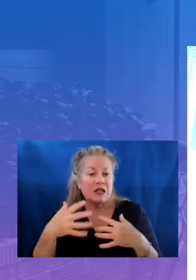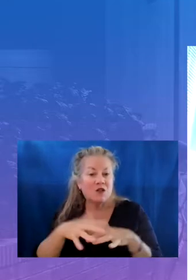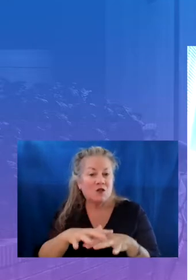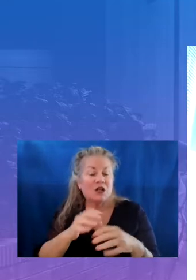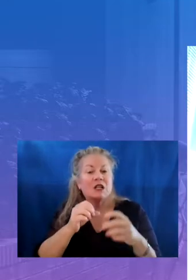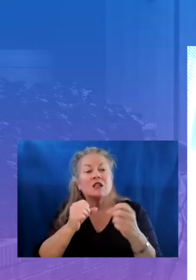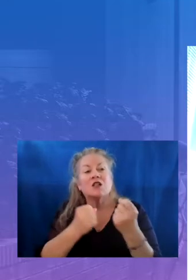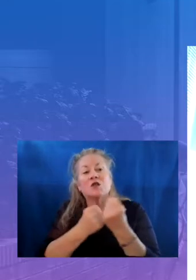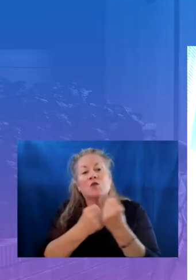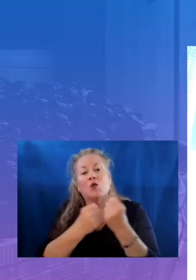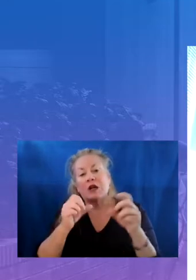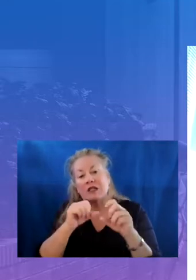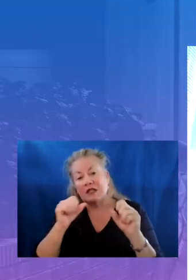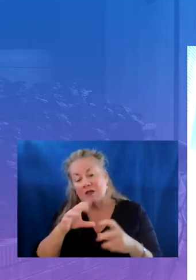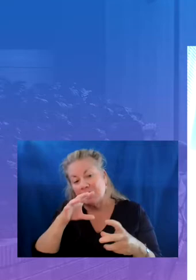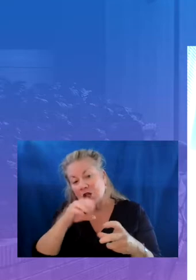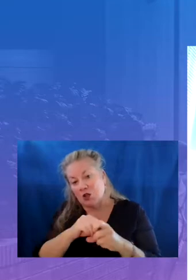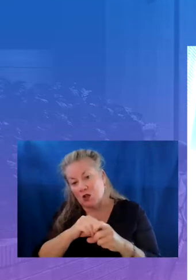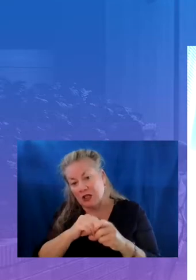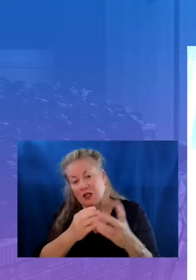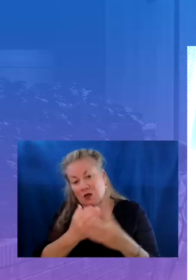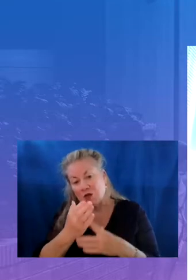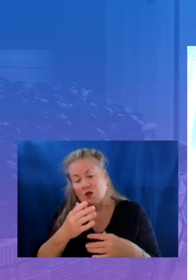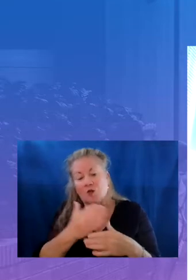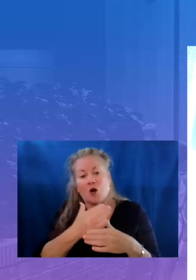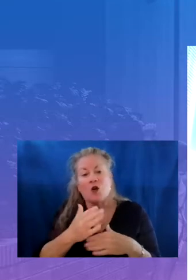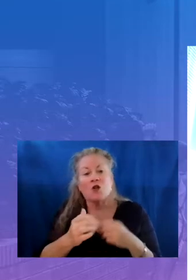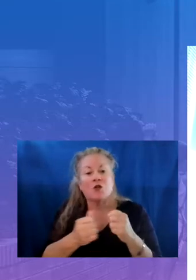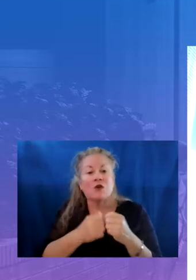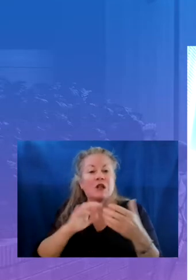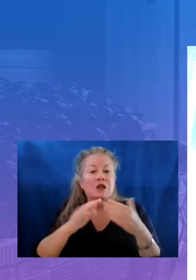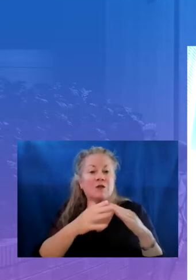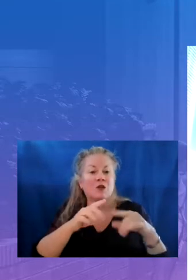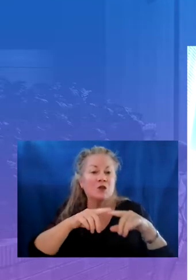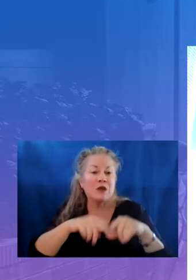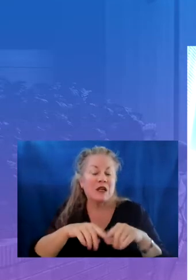including through for example partnering with community-based organizations to expand mental